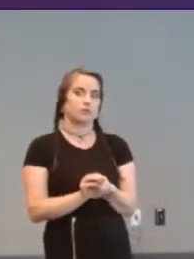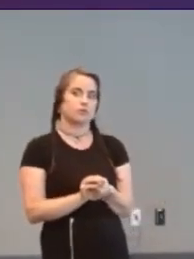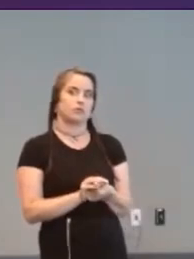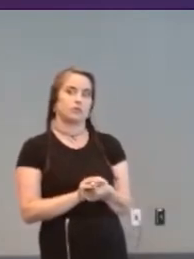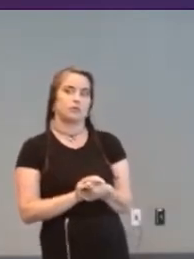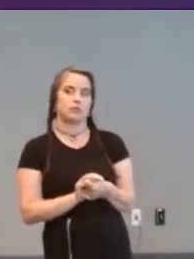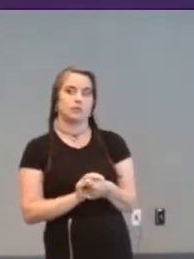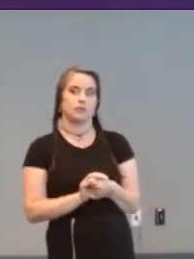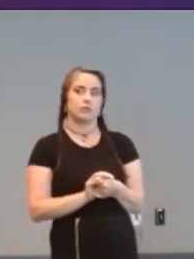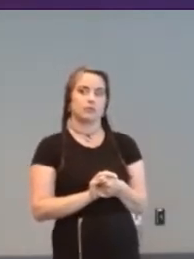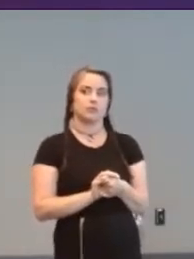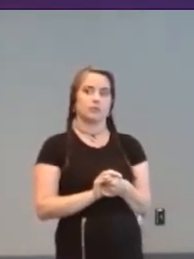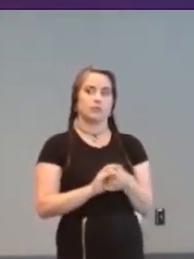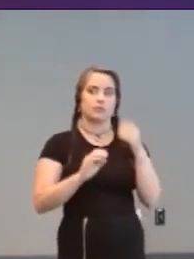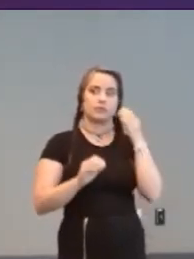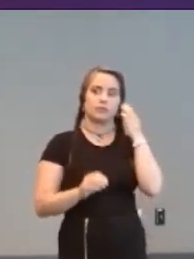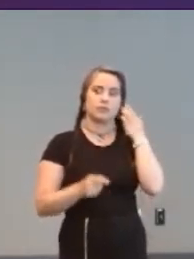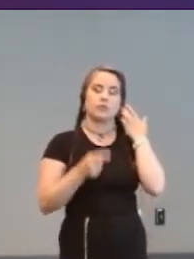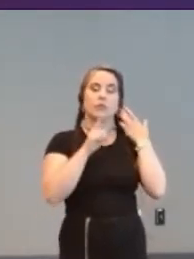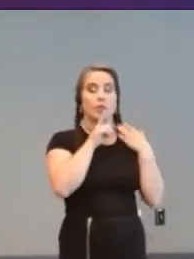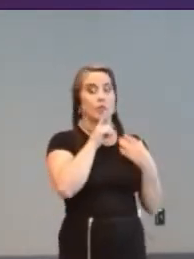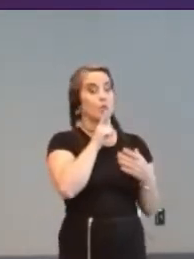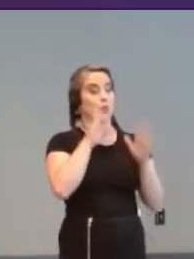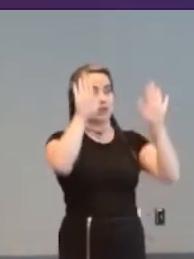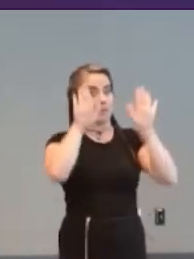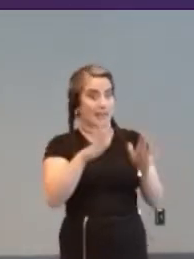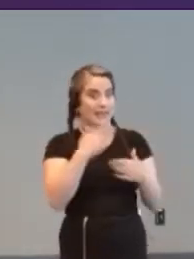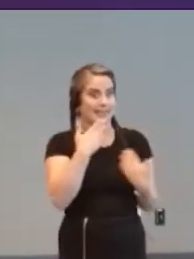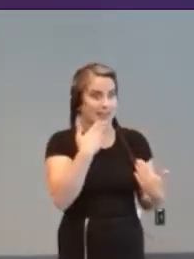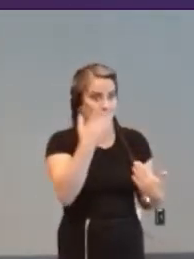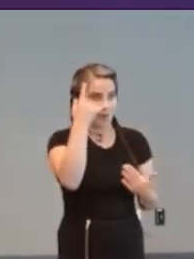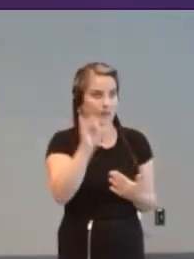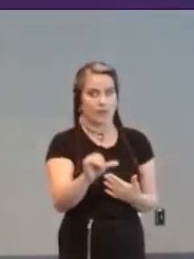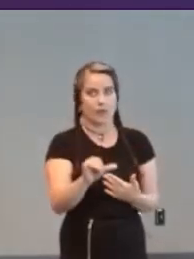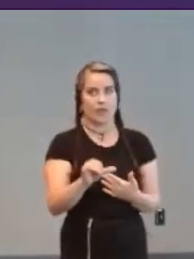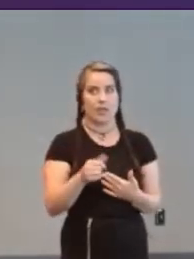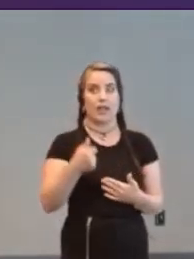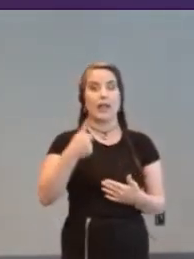Uh that was really fantastic thank you for that um I am an Occupational Therapist turned